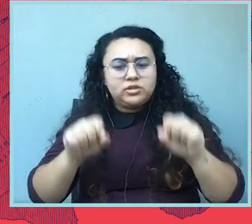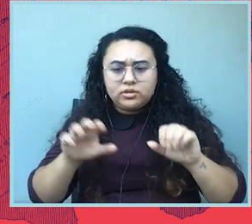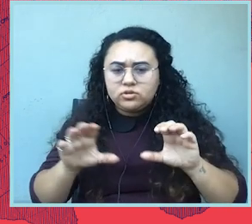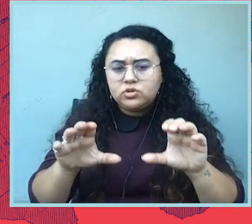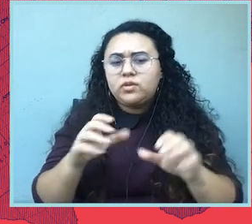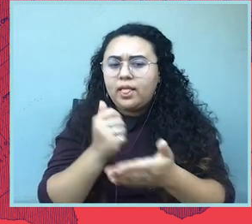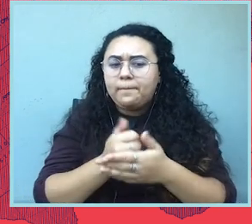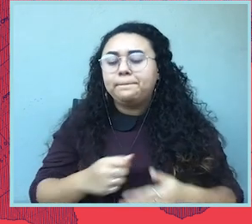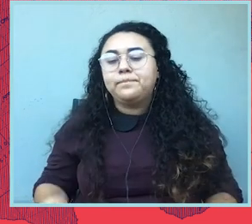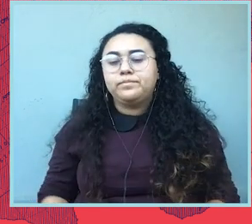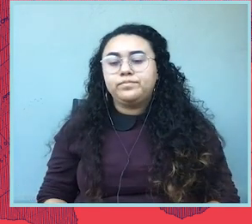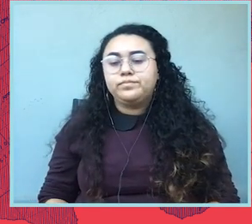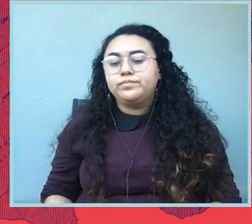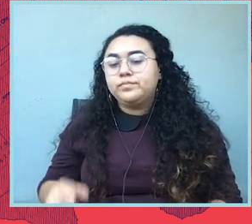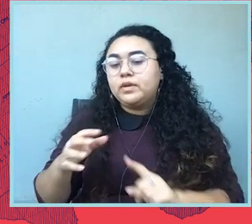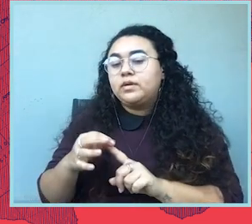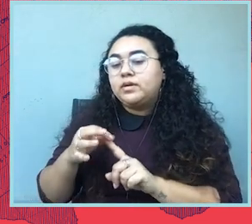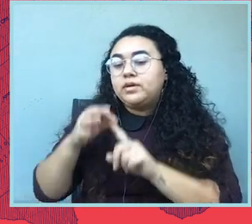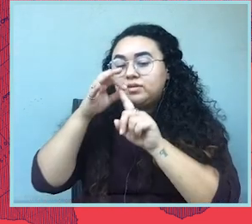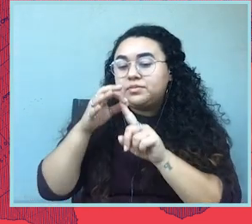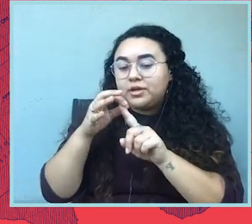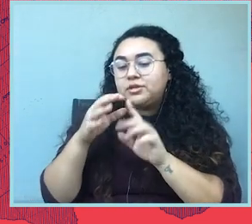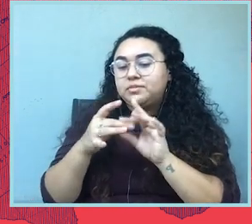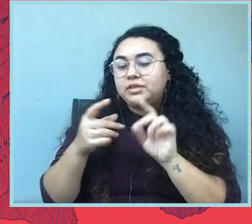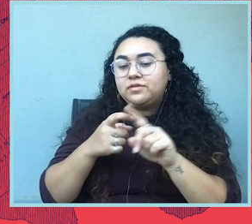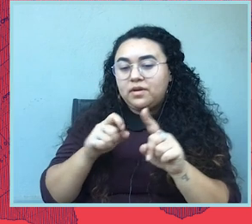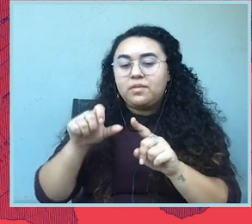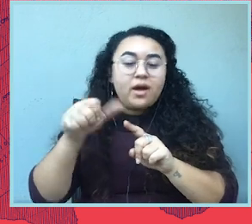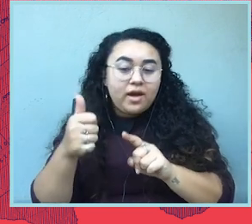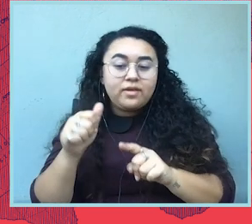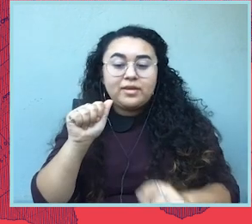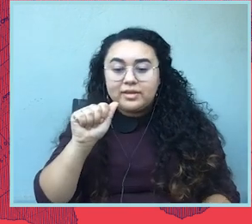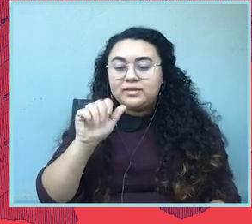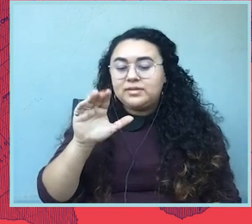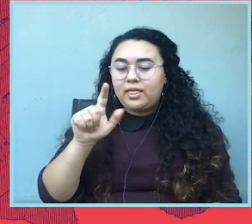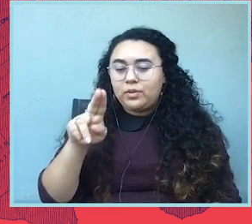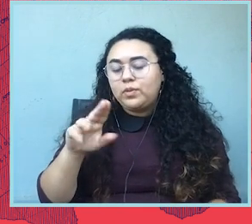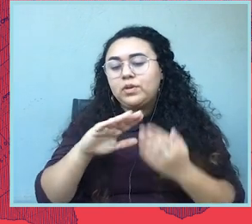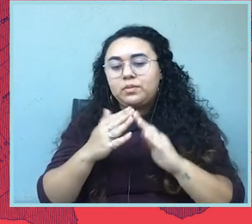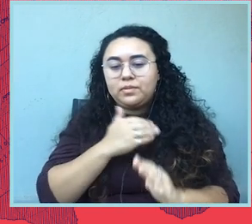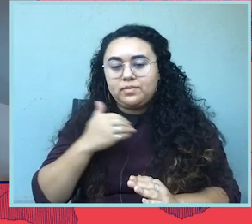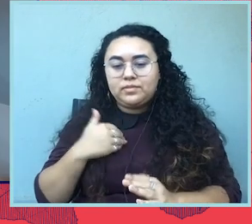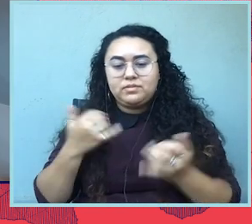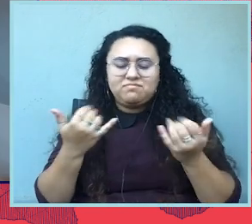We also have a special message to share with you from fellow ACLU community members. So let's dive right in with me.